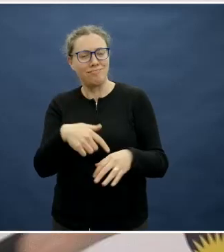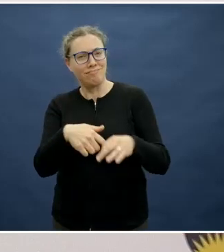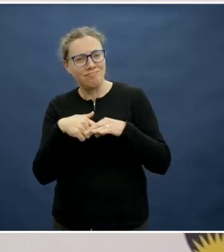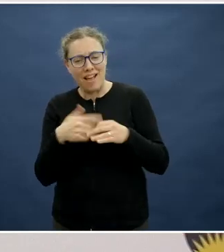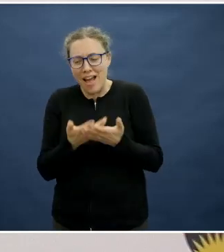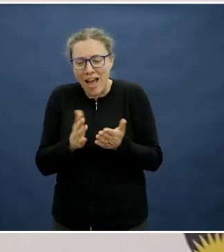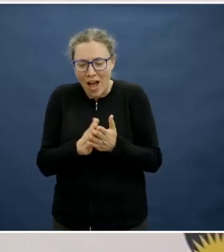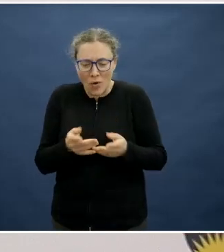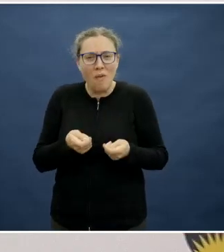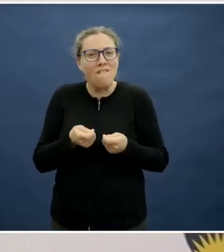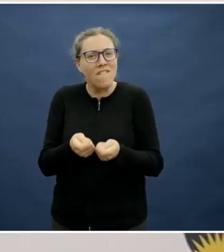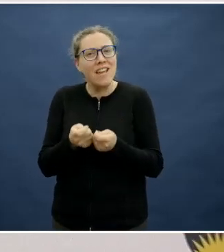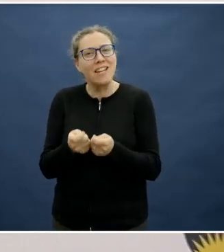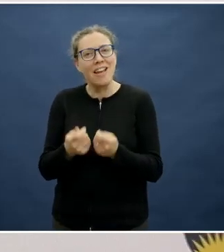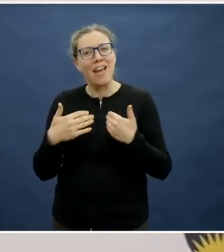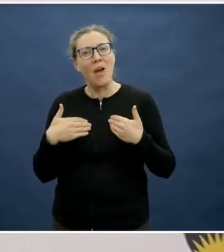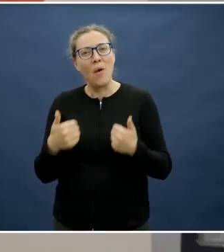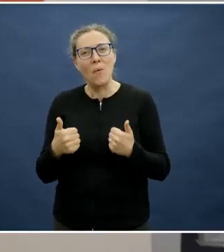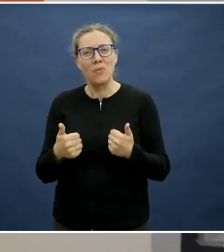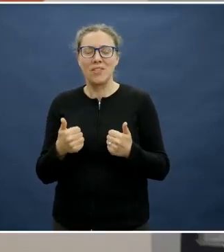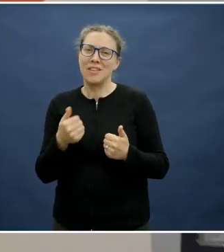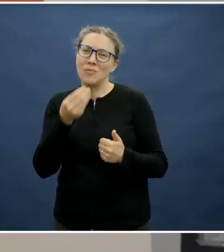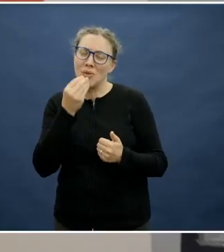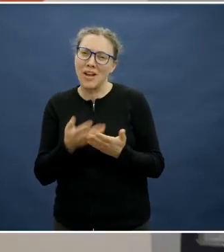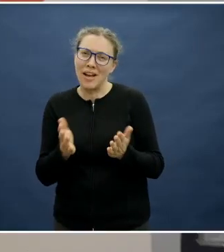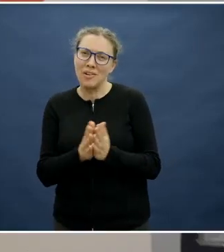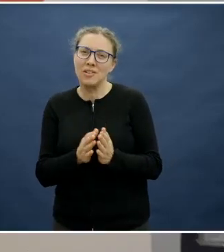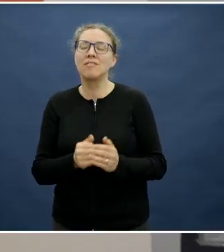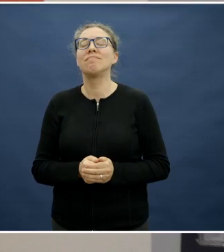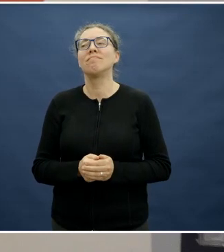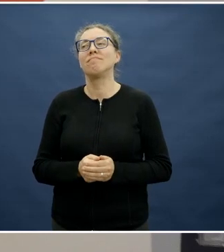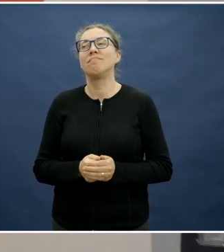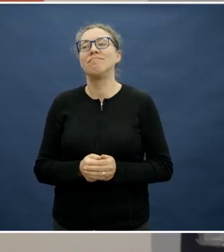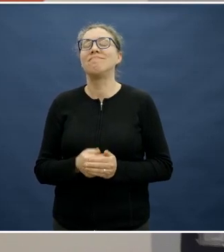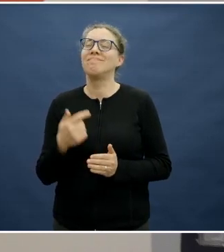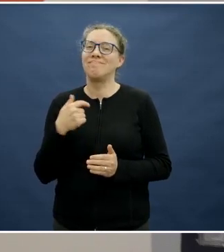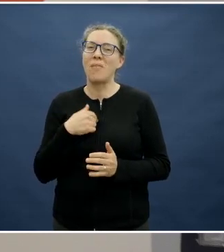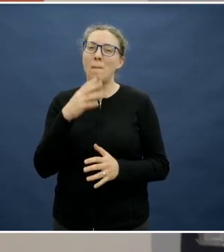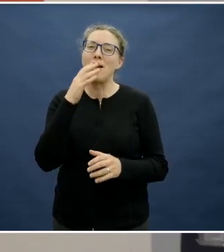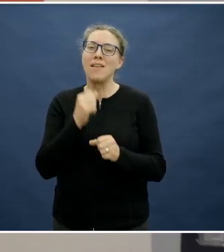I think that last statement is incredibly telling: "I just want to get